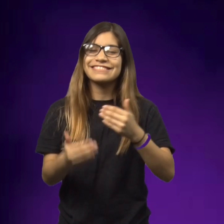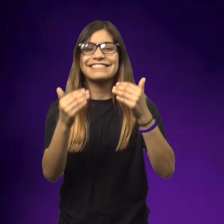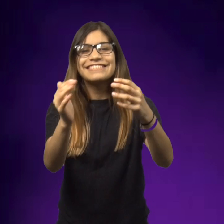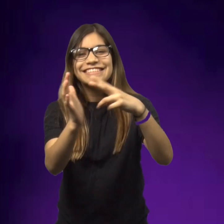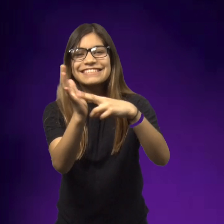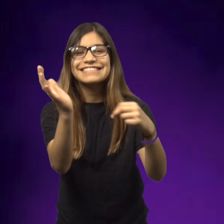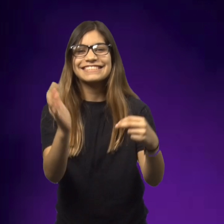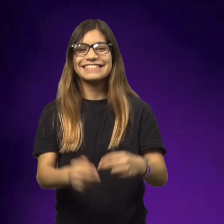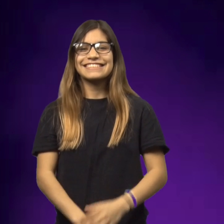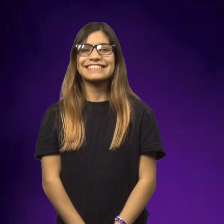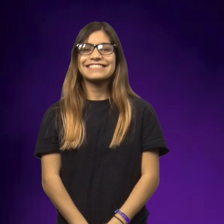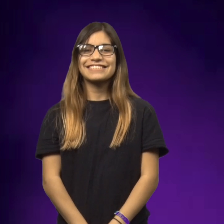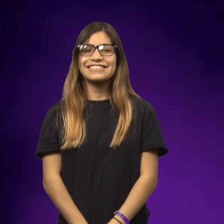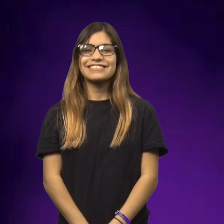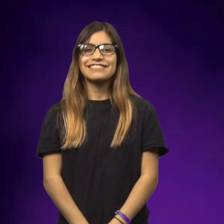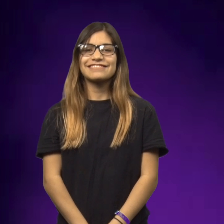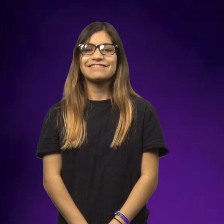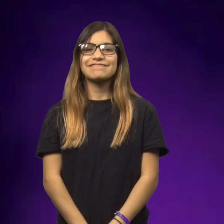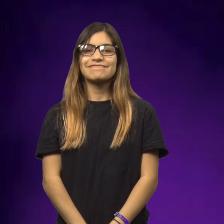Are you curious to know what happens? Go ahead and read.